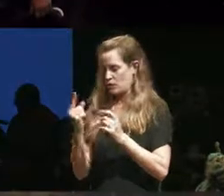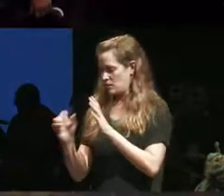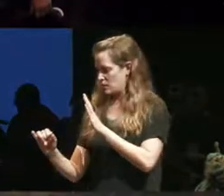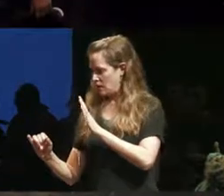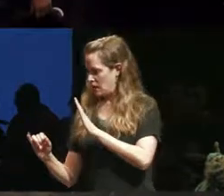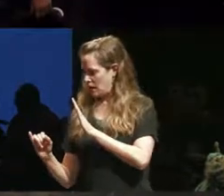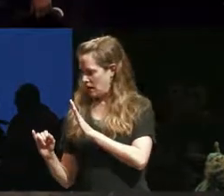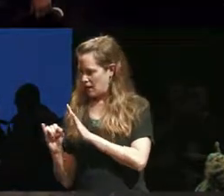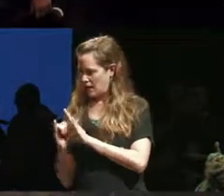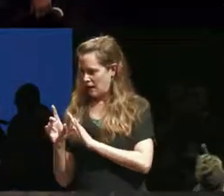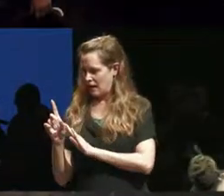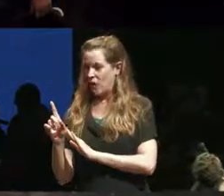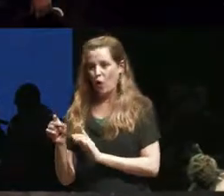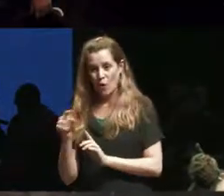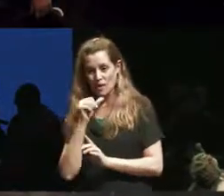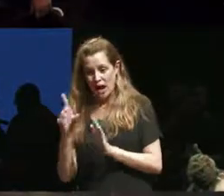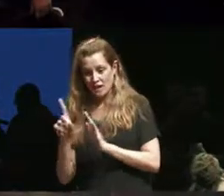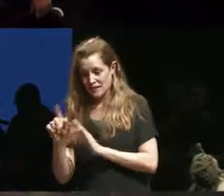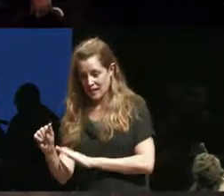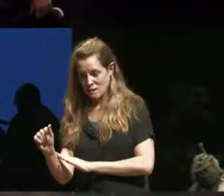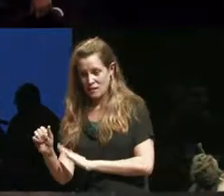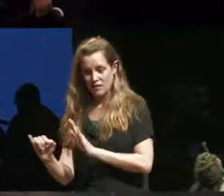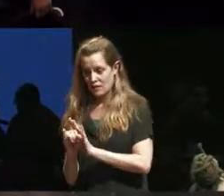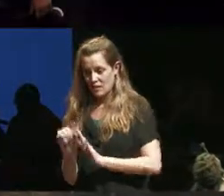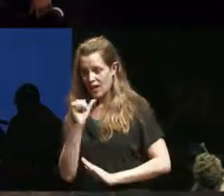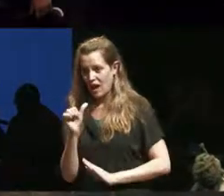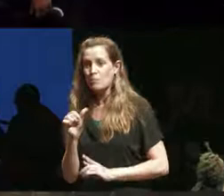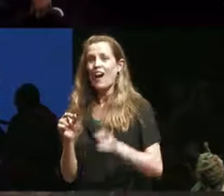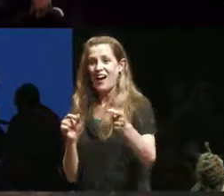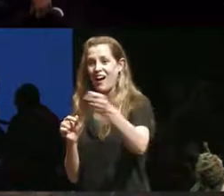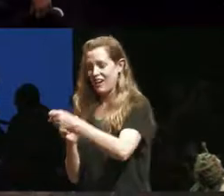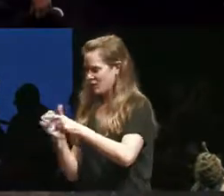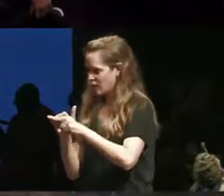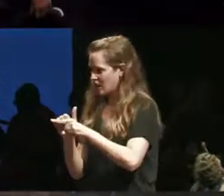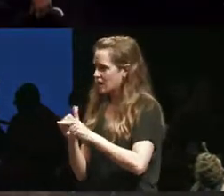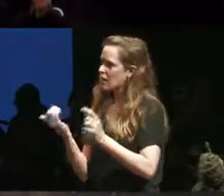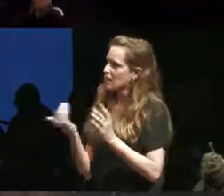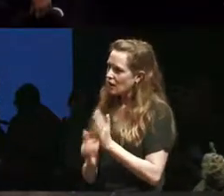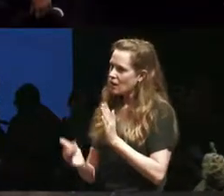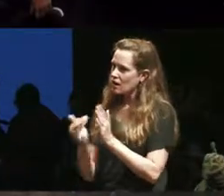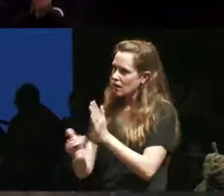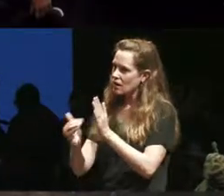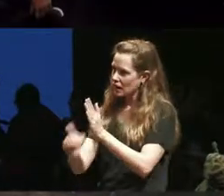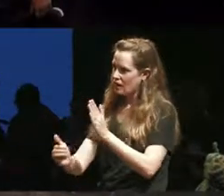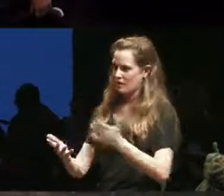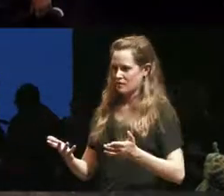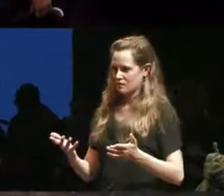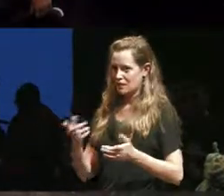comes in as the trainer then that happens and it happens acting and it